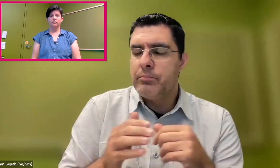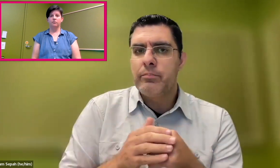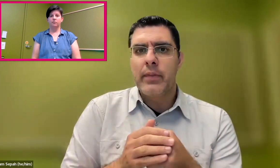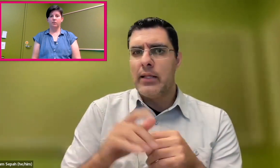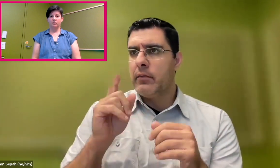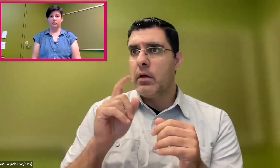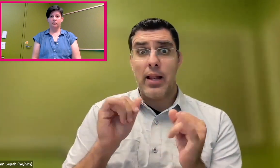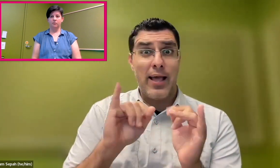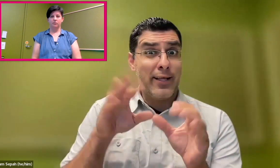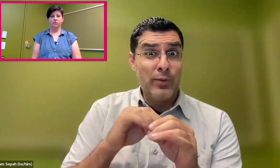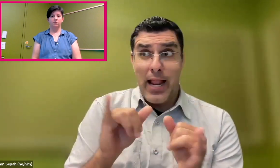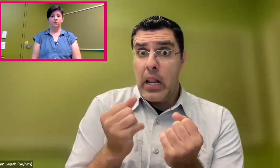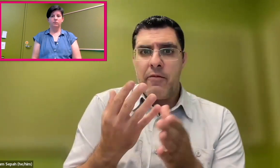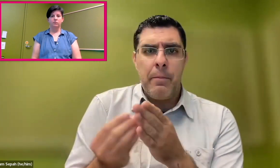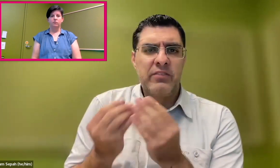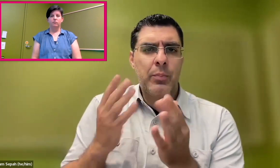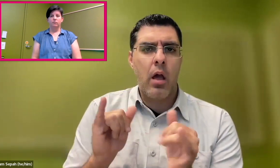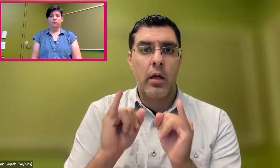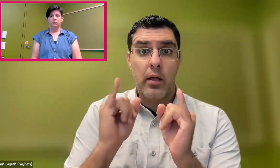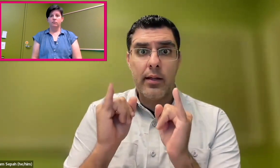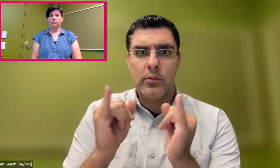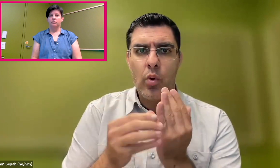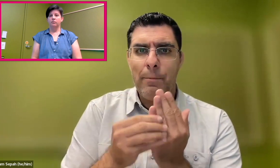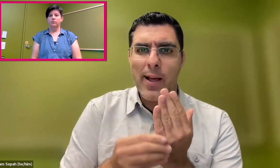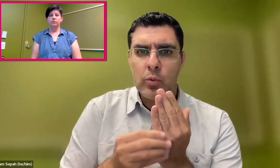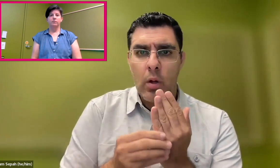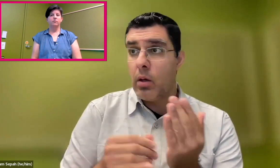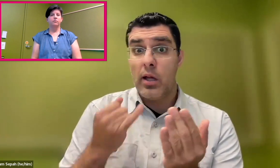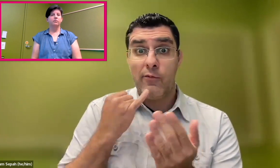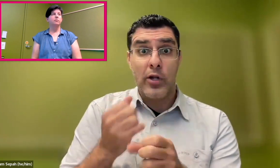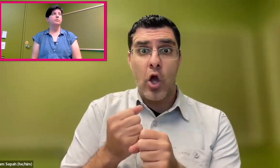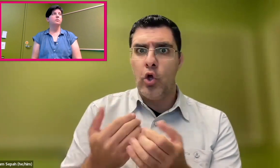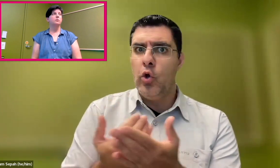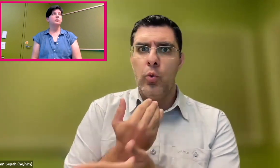for a specific population, but it benefits so many people.